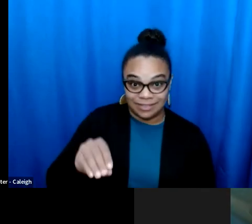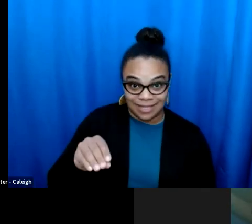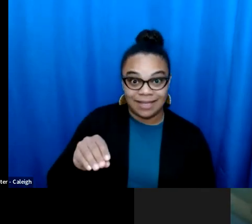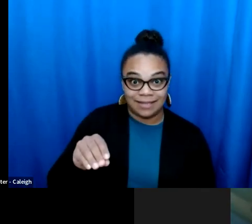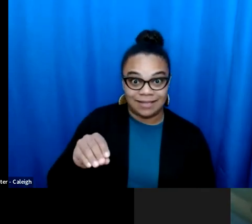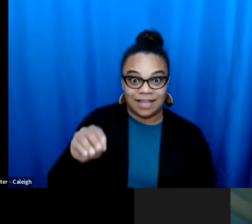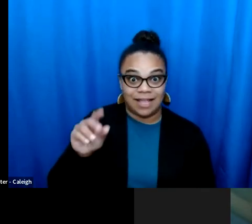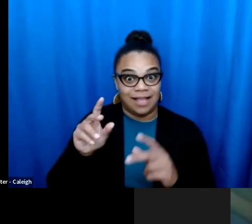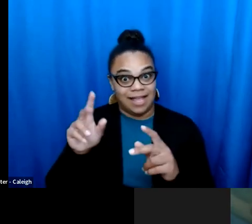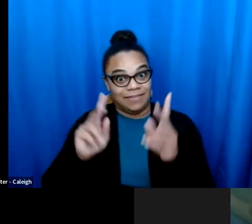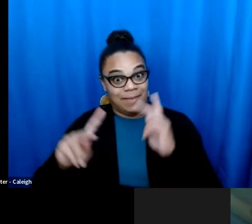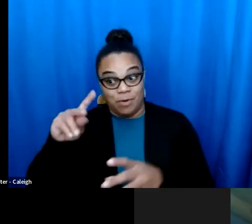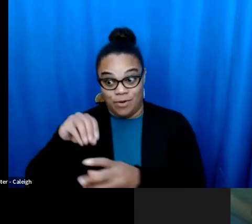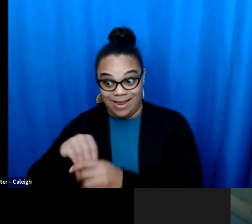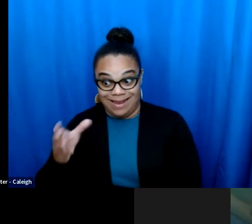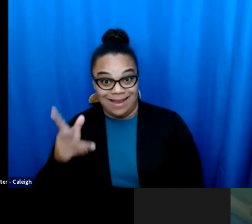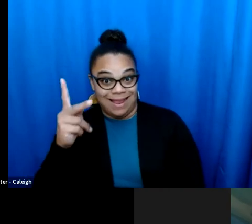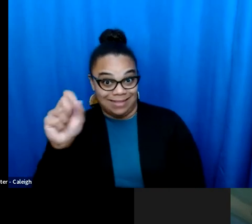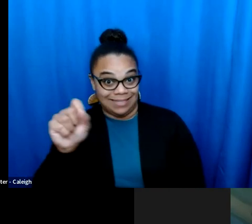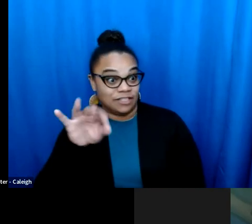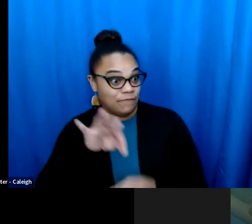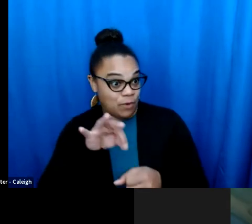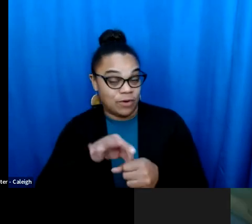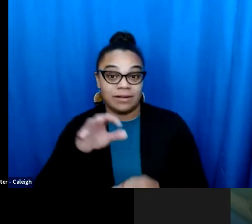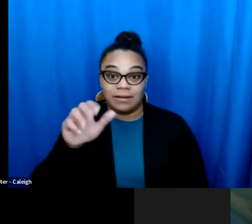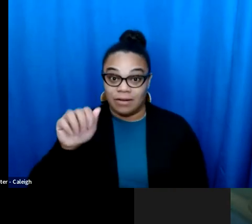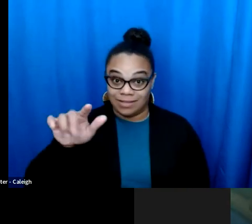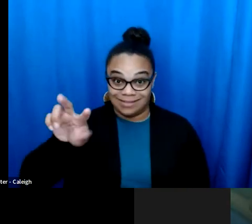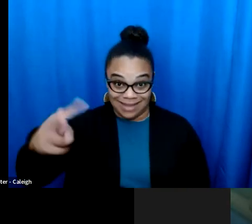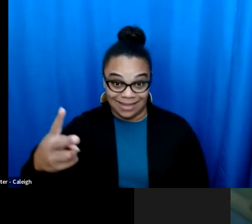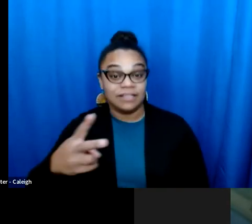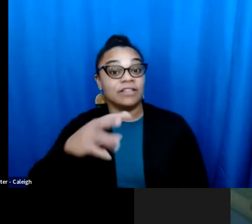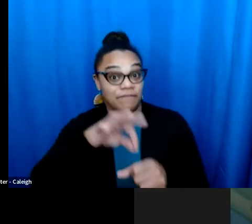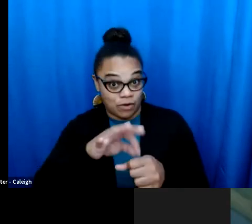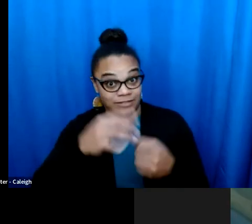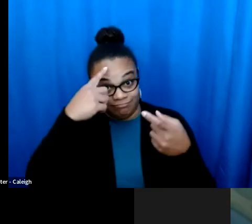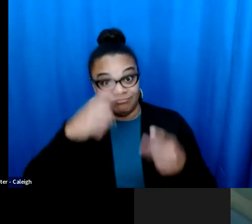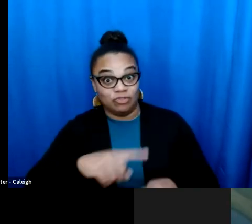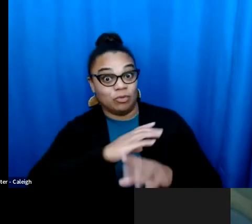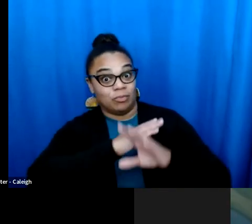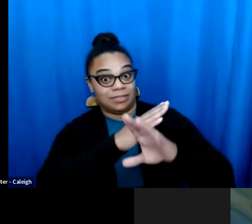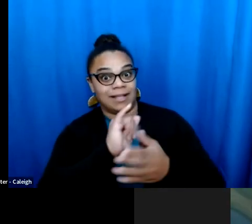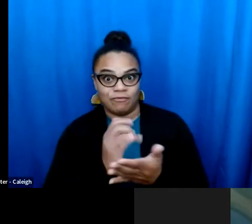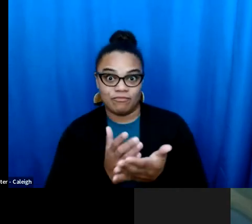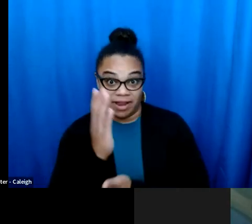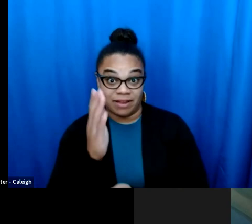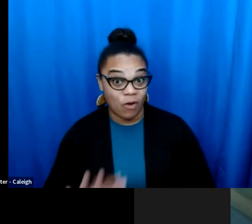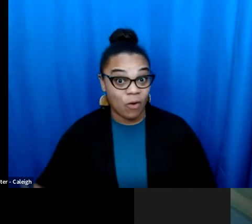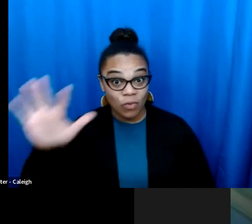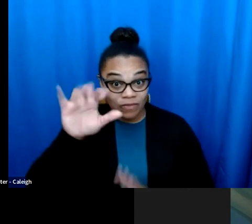60% of Kansan voters rejected that referendum. >> MICAH: Absolutely right. Absolutely right? So 58% of Kansas on August protect that right?